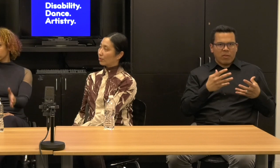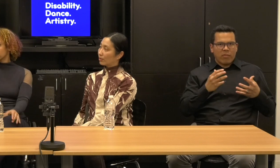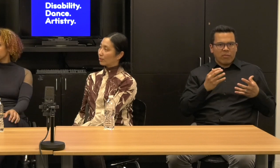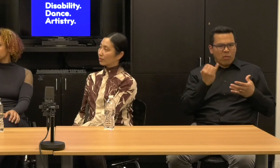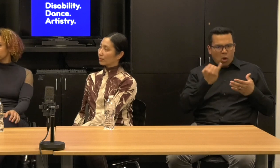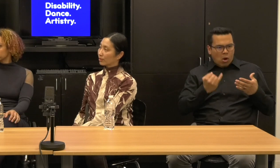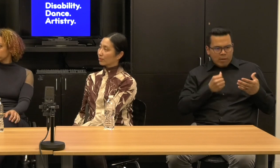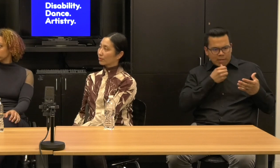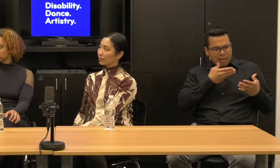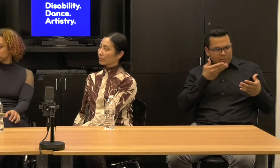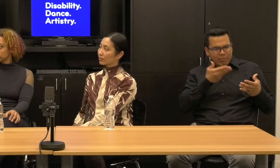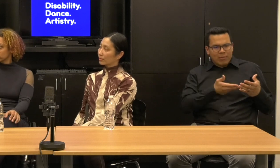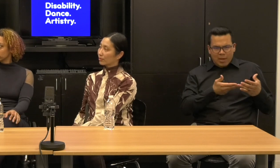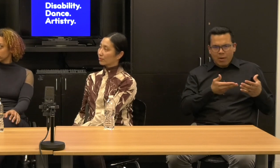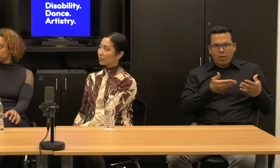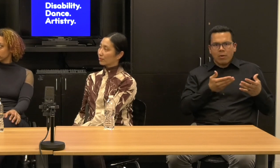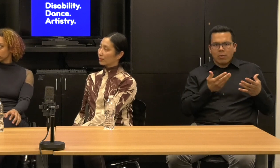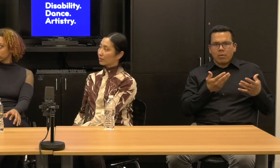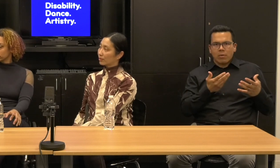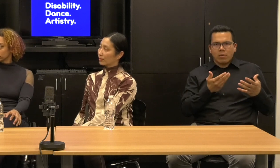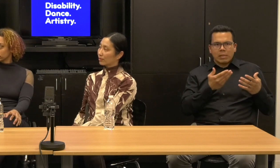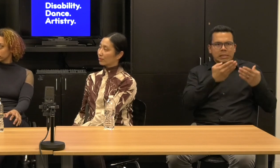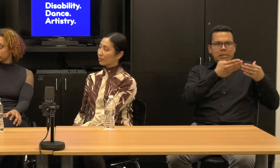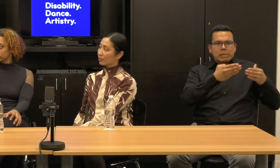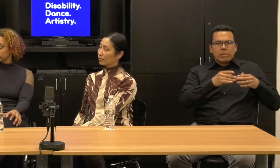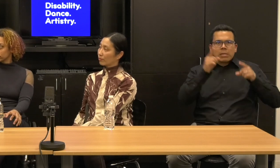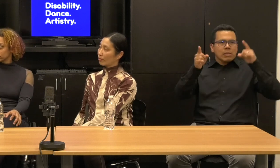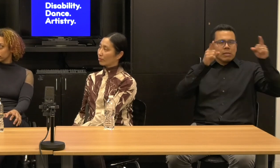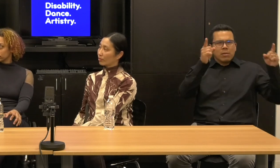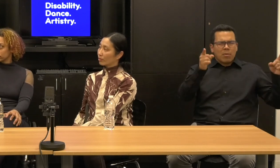So, but I think, I think a lot of folks are kind of wondering, right, how do you man,